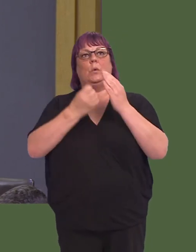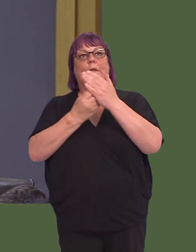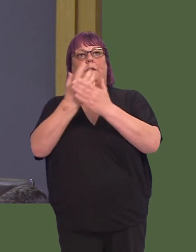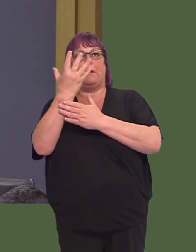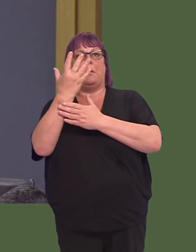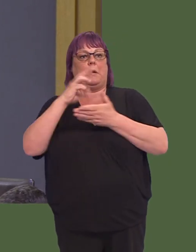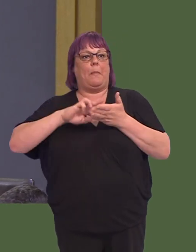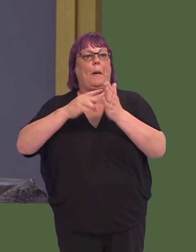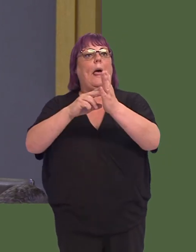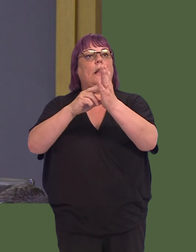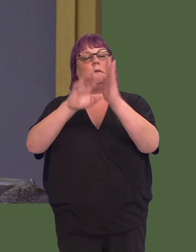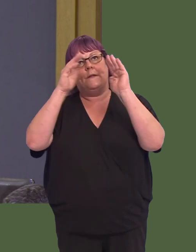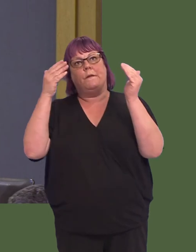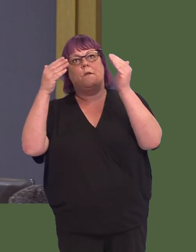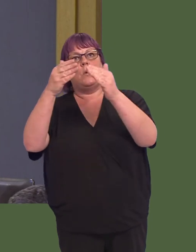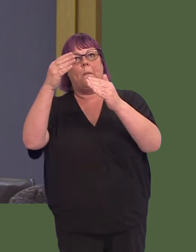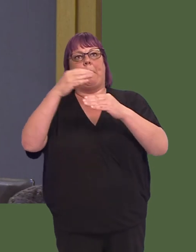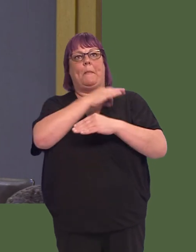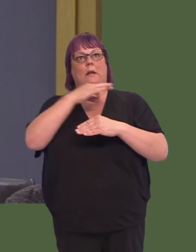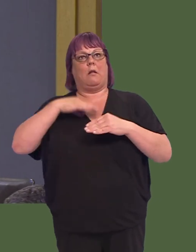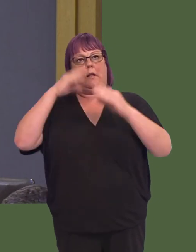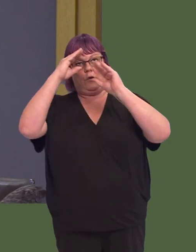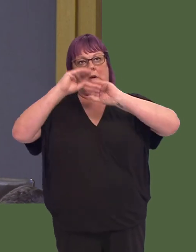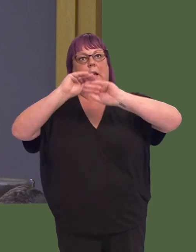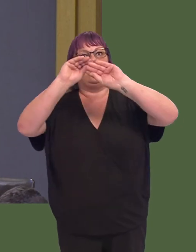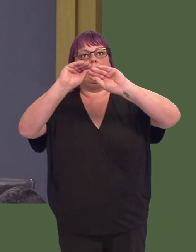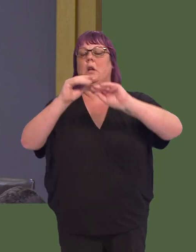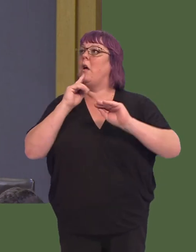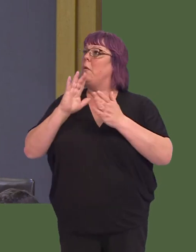towards developing a plan for medical education in north Wales.